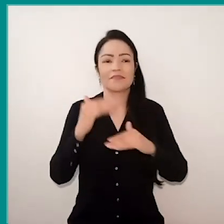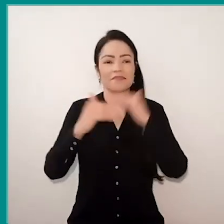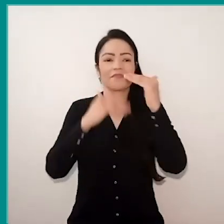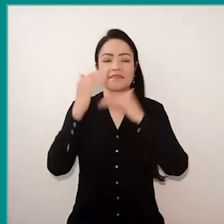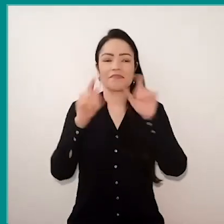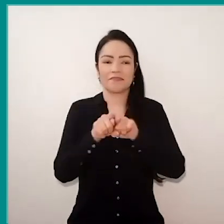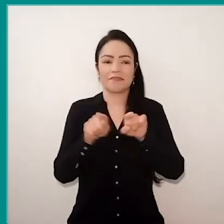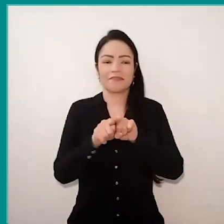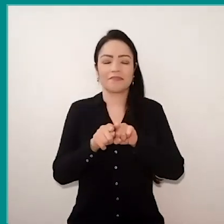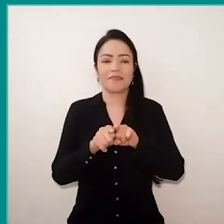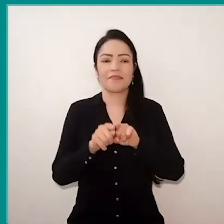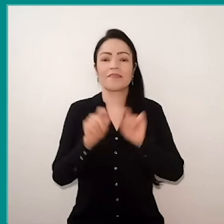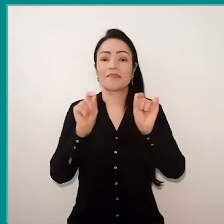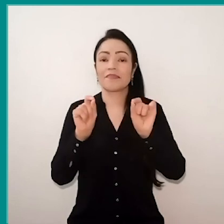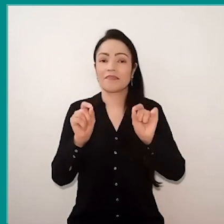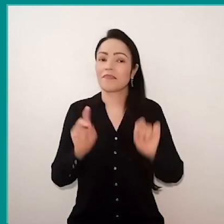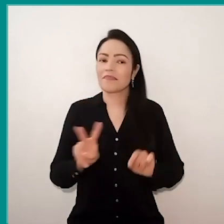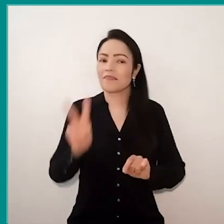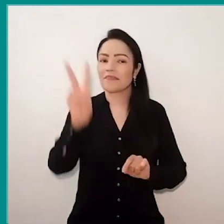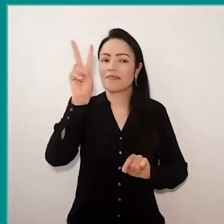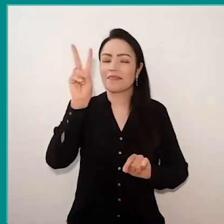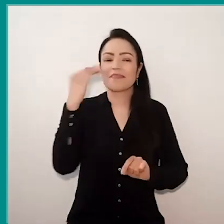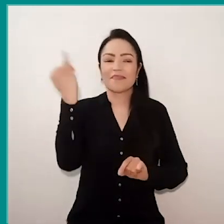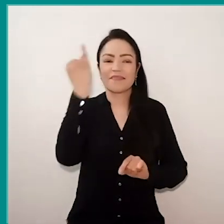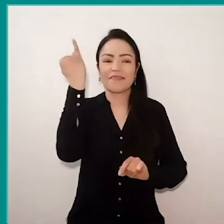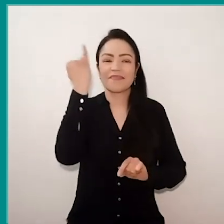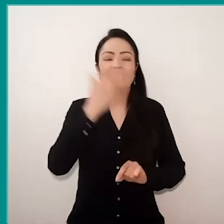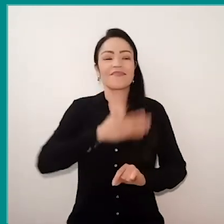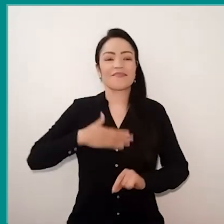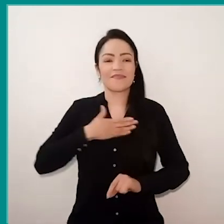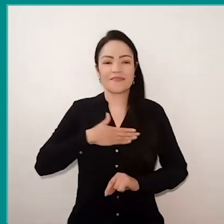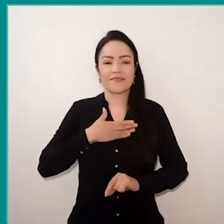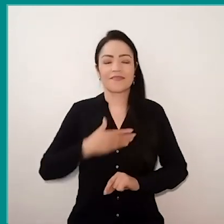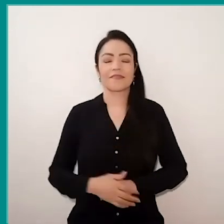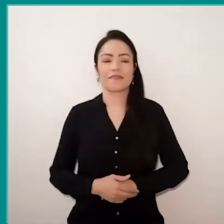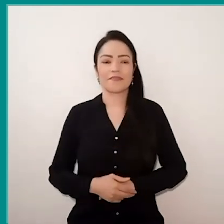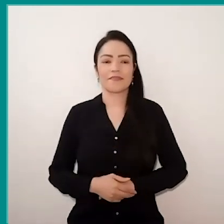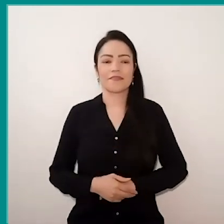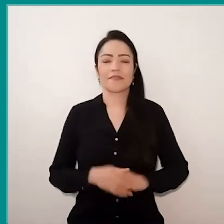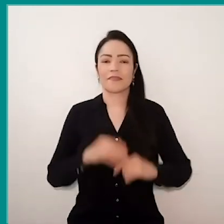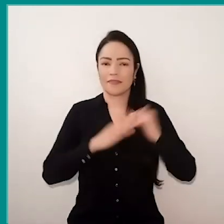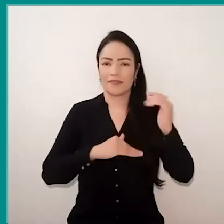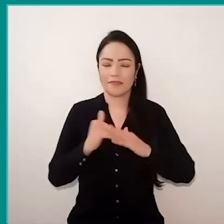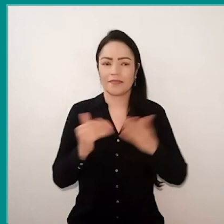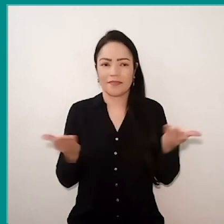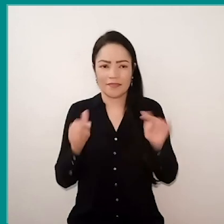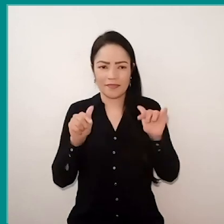what becomes very rich and pleasurable. The performance at this moment in the program,